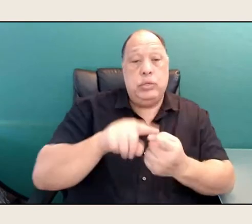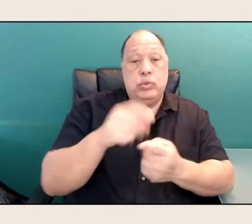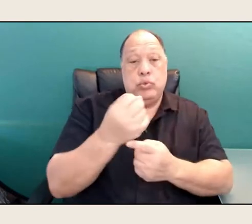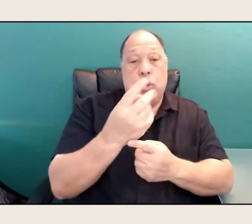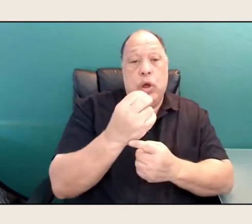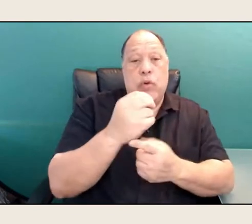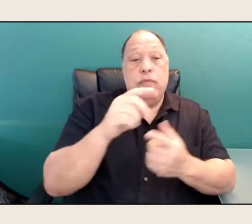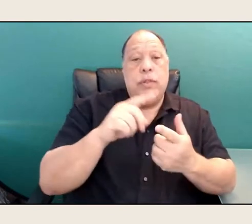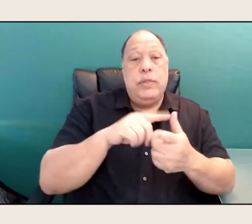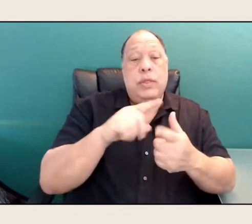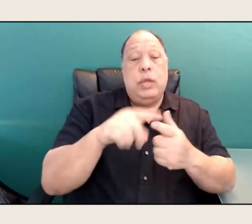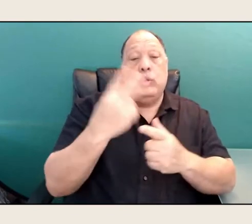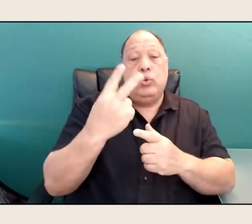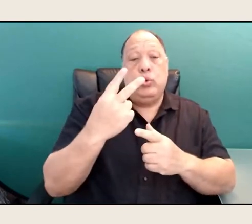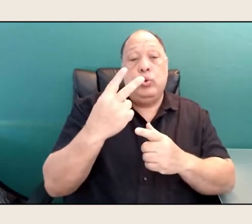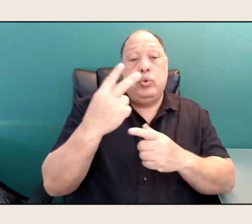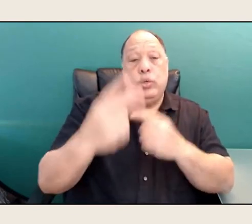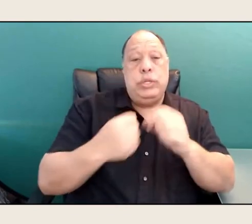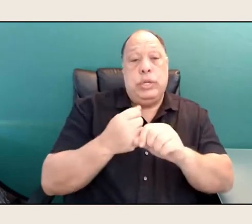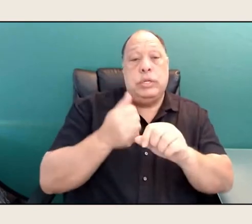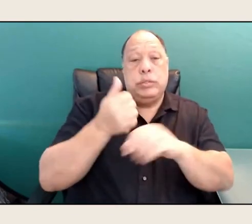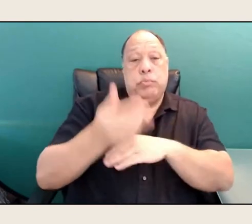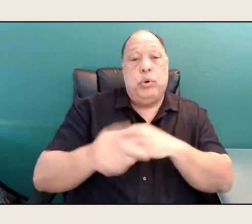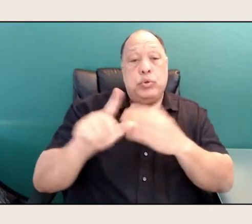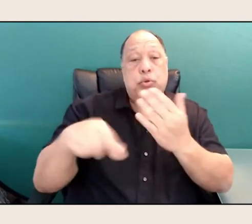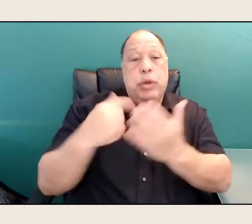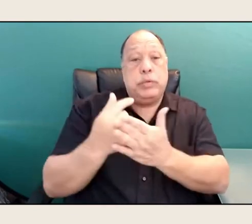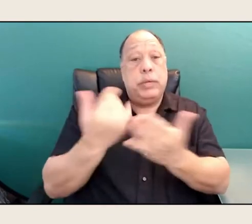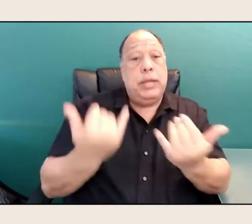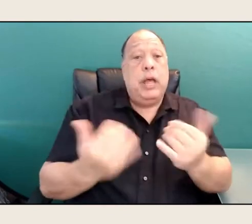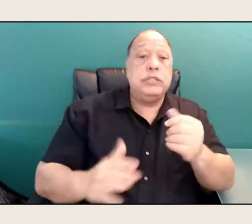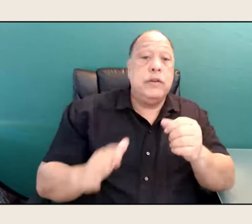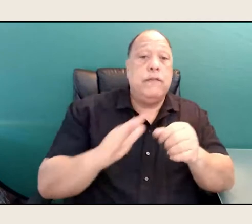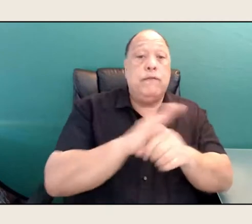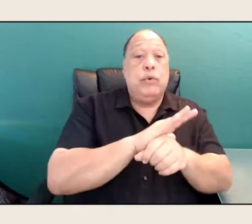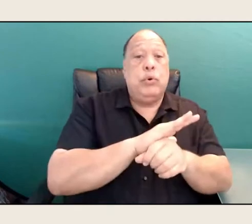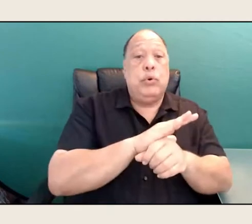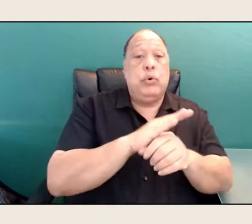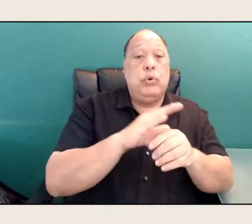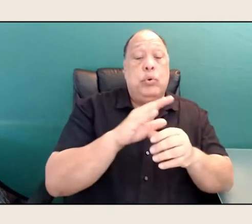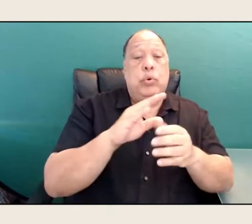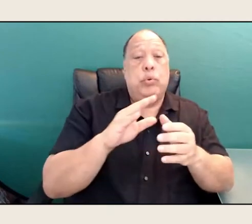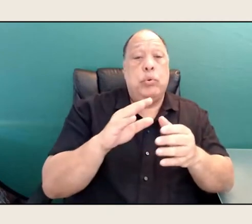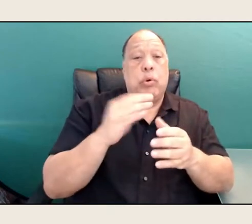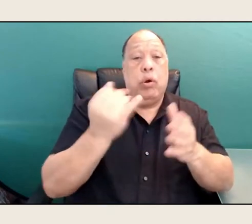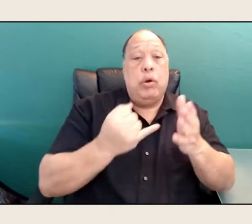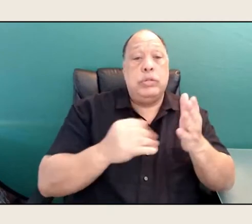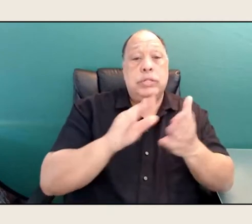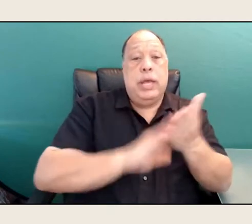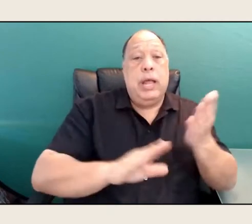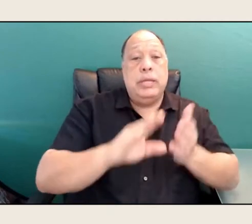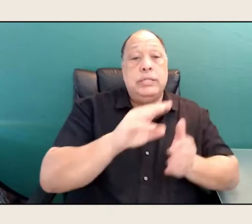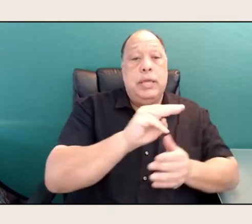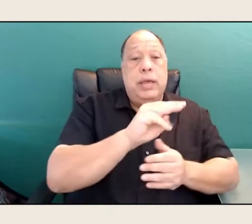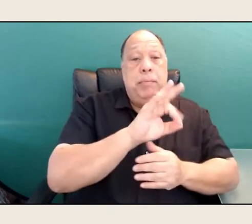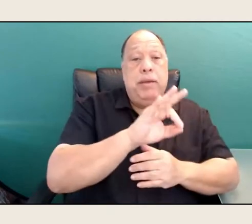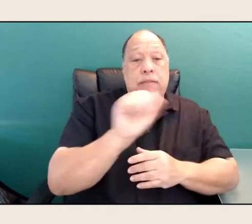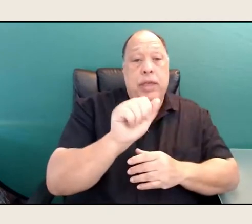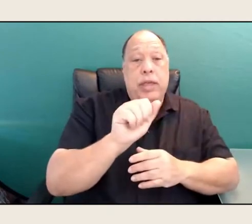And now it's a full-blown arts college, even with an MFA in creative writing. It's come a long ways.